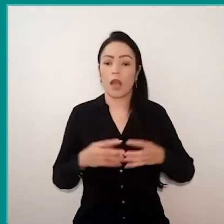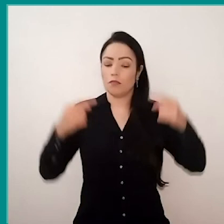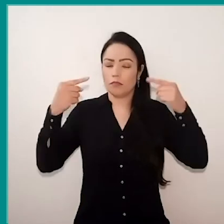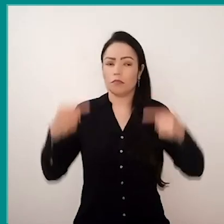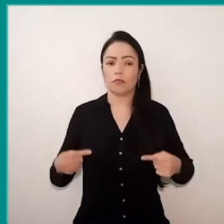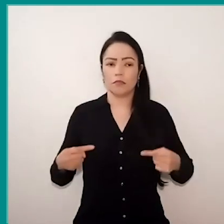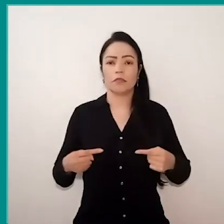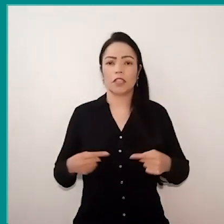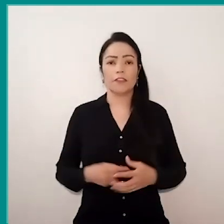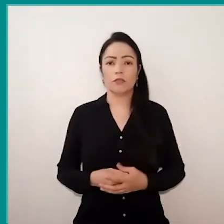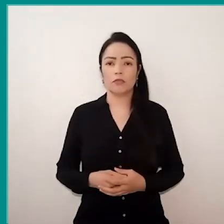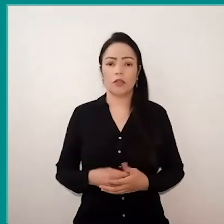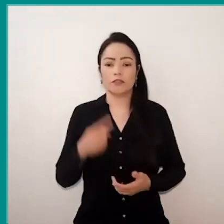and continue to be challenged,